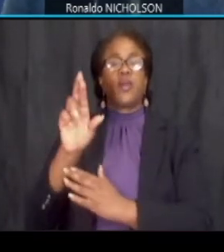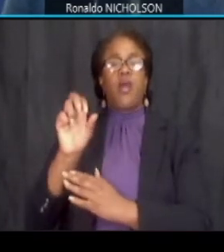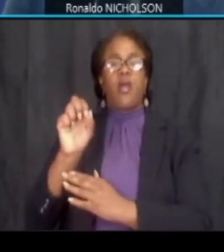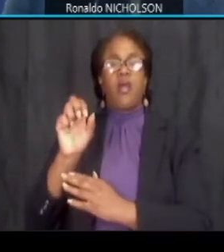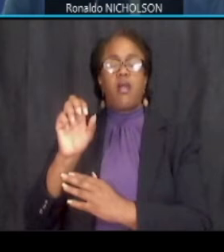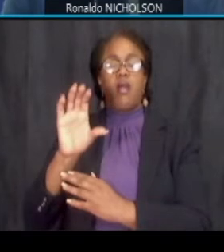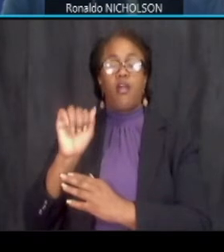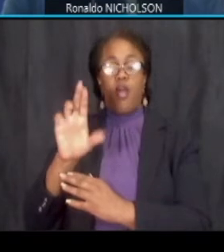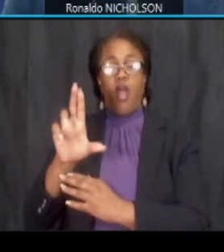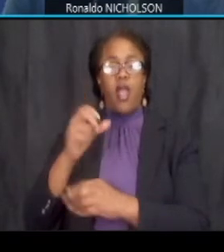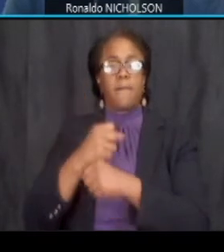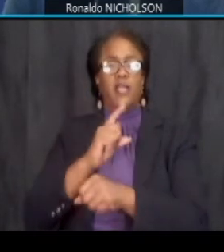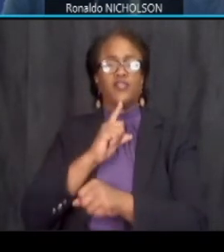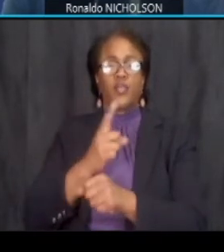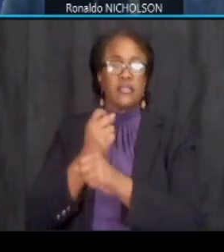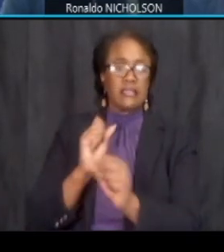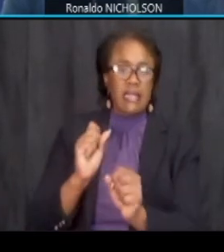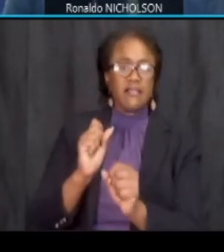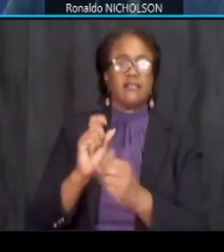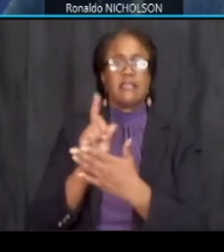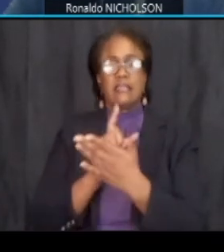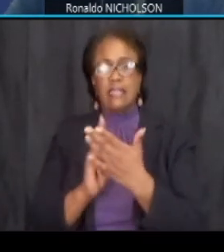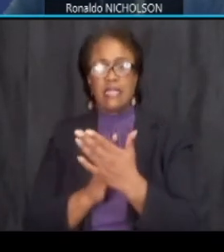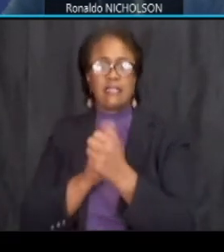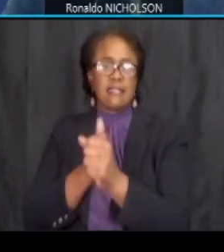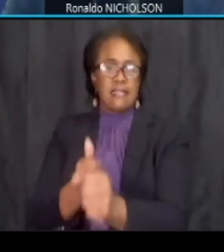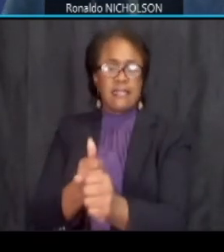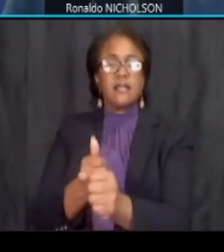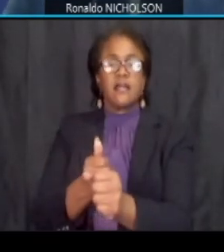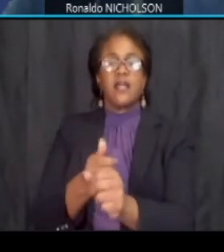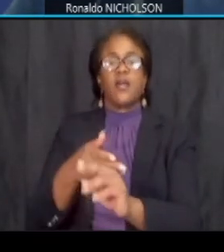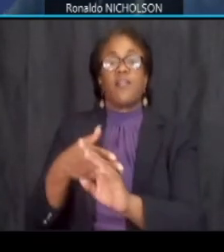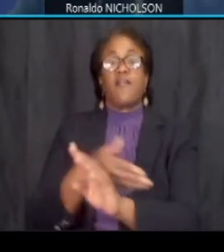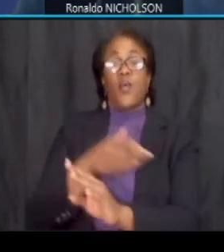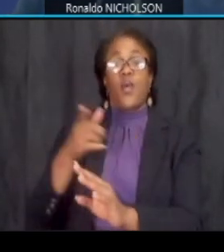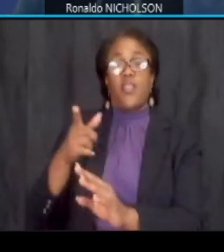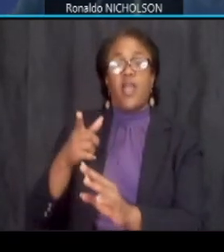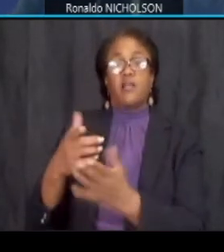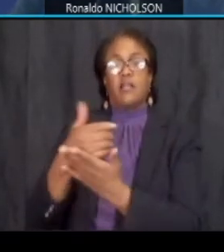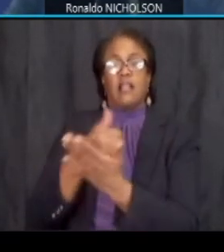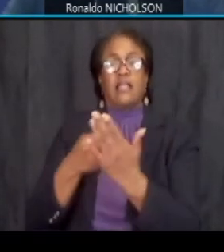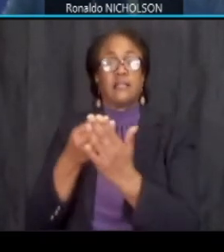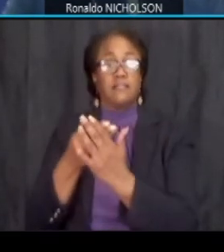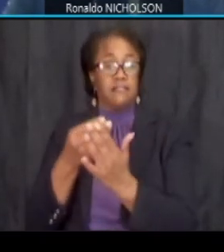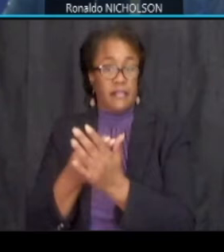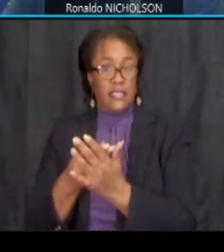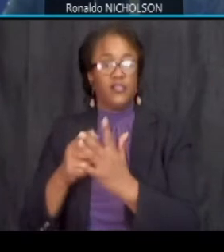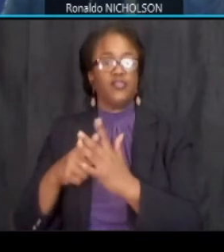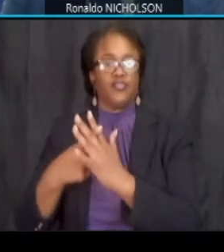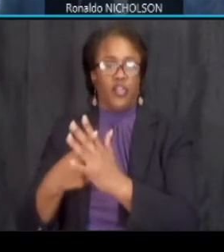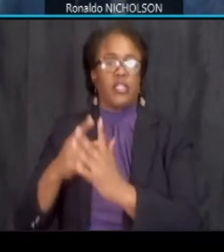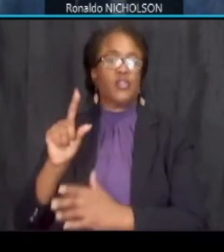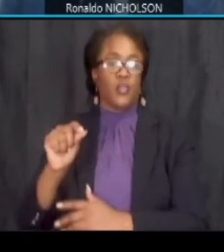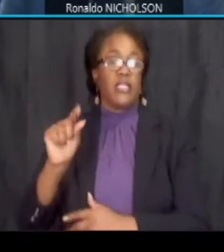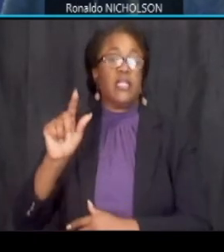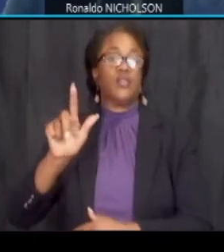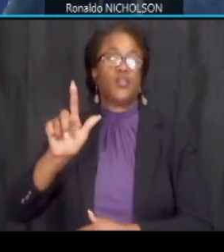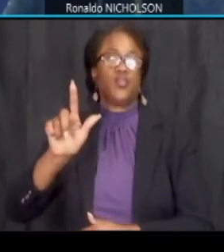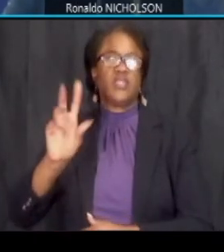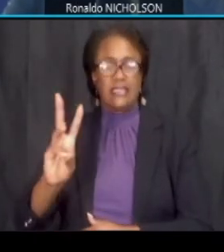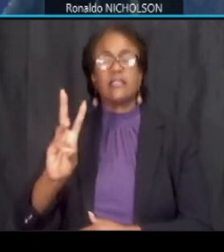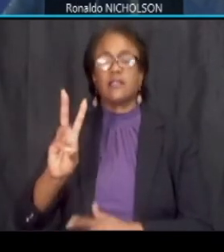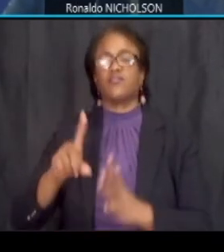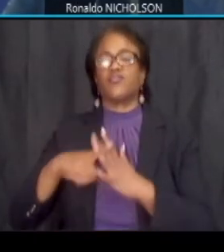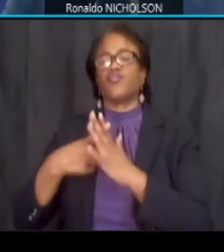and as designed before revenue will start in 2026. revenue start revenue service will start in 2026.